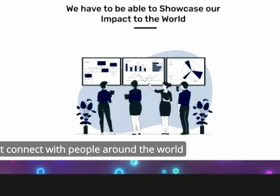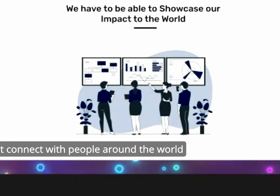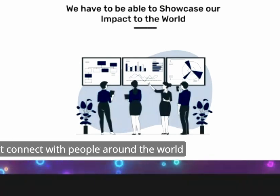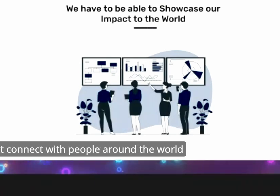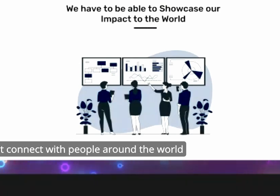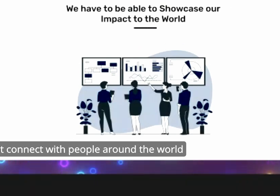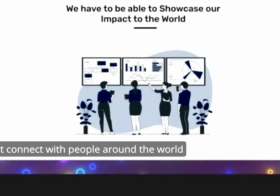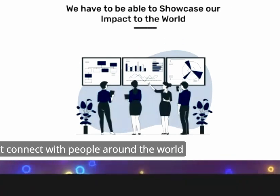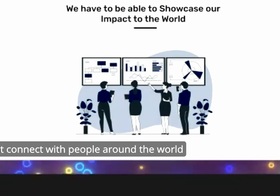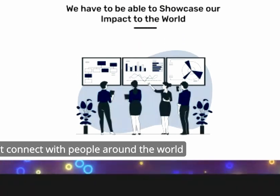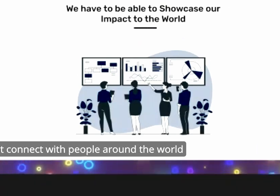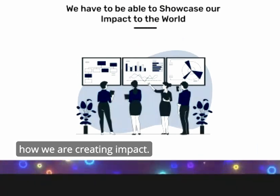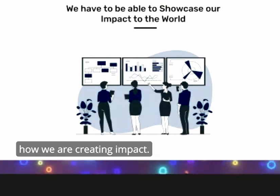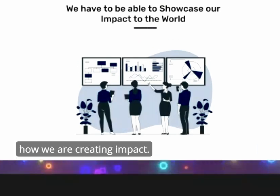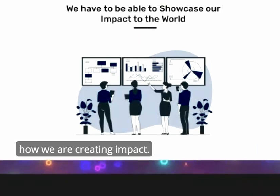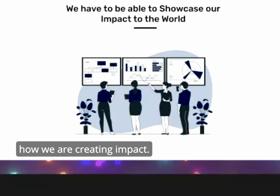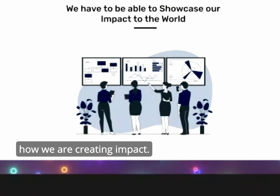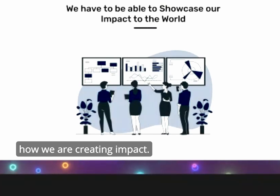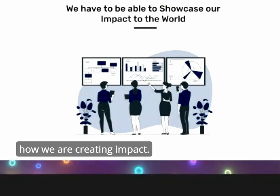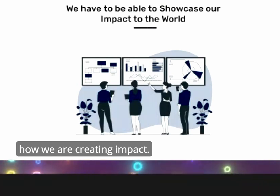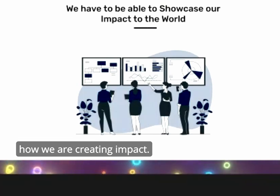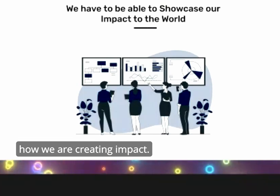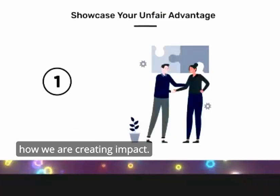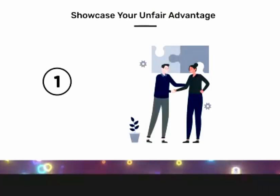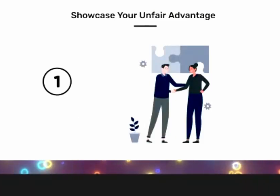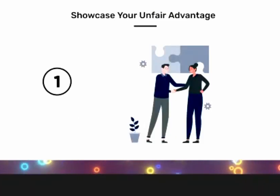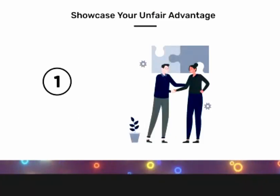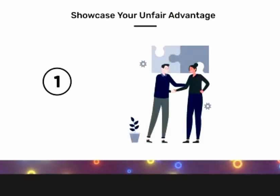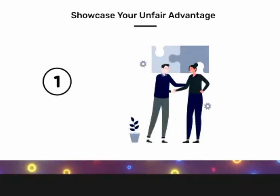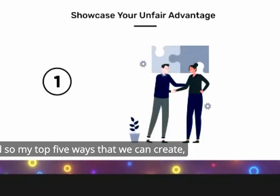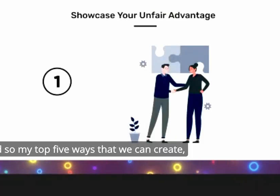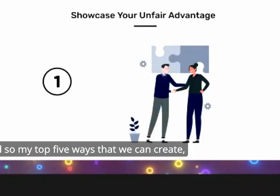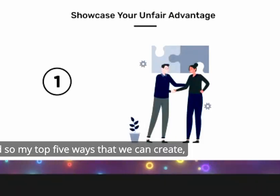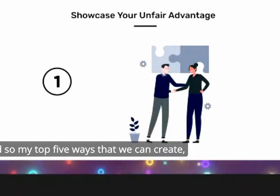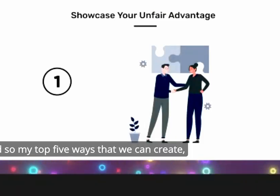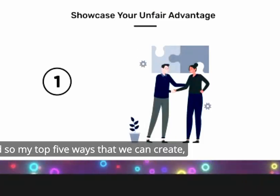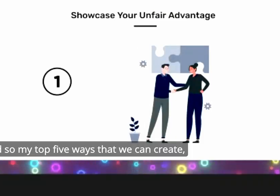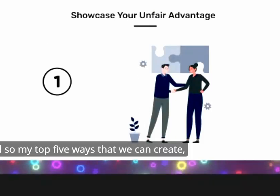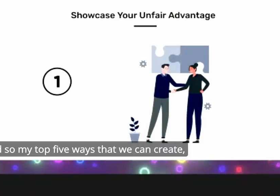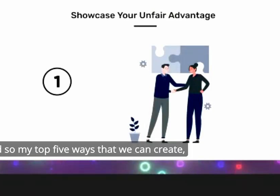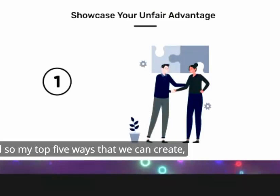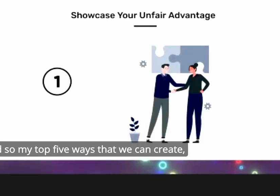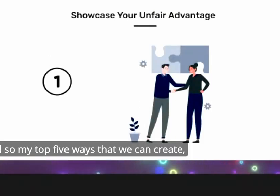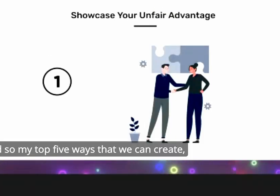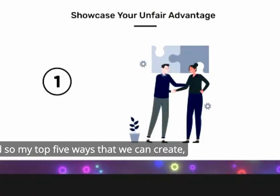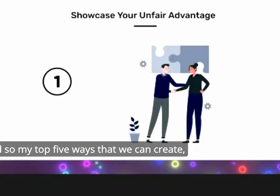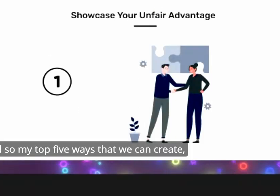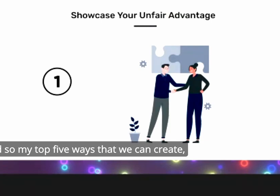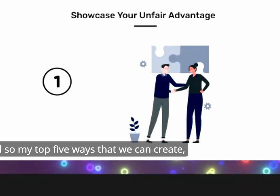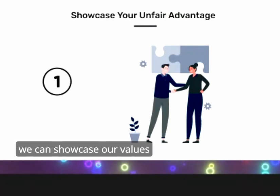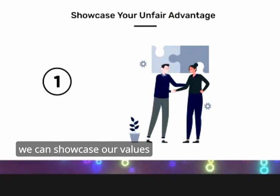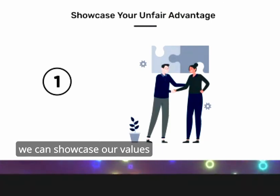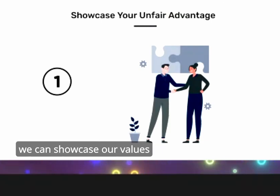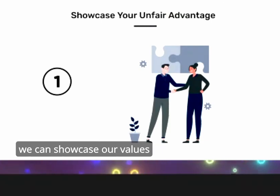people around the world how we are creating impact and so my top five ways that we can create we can